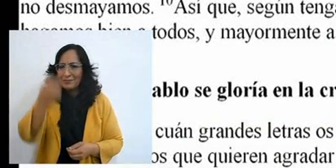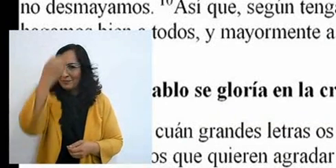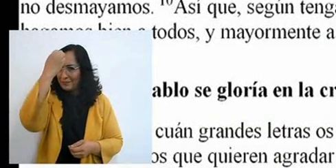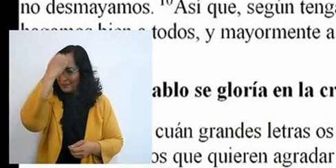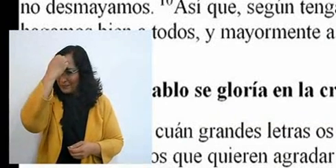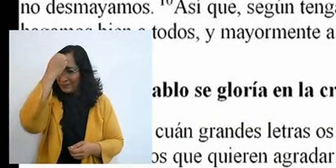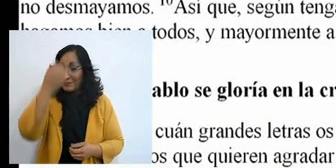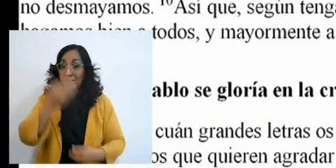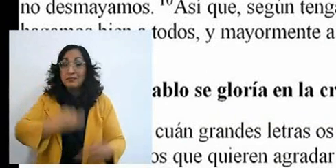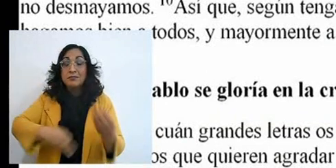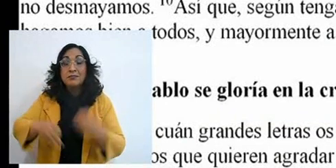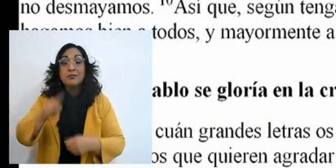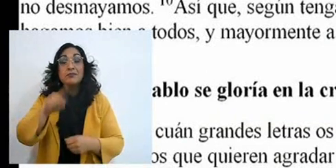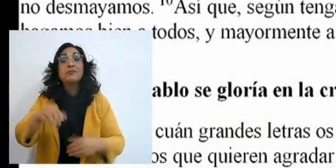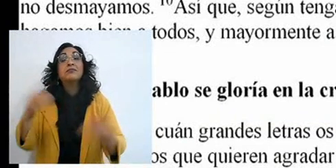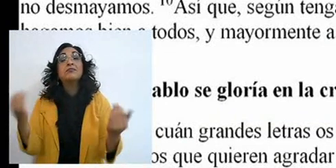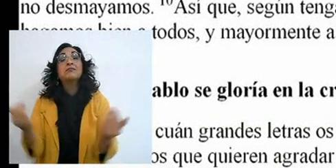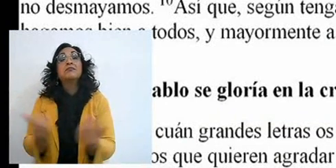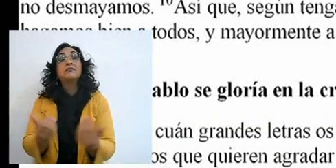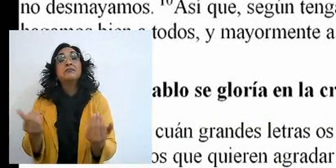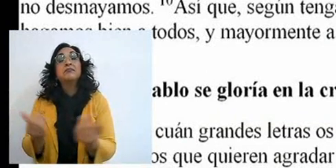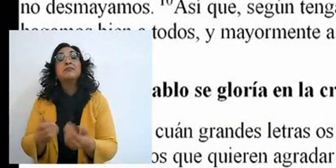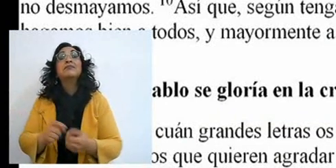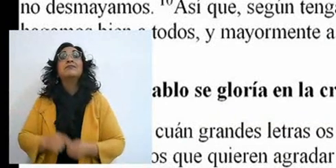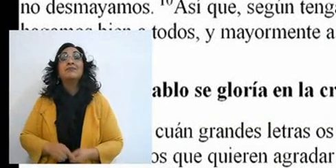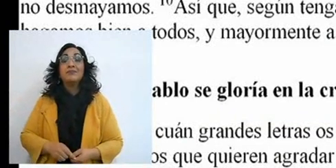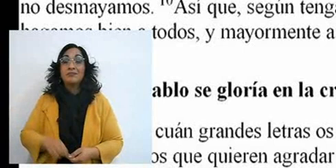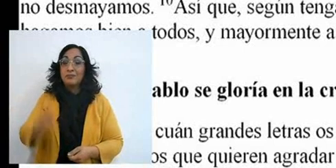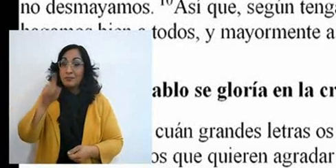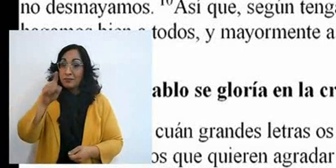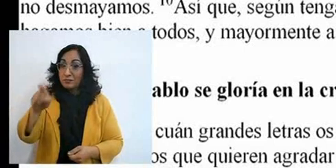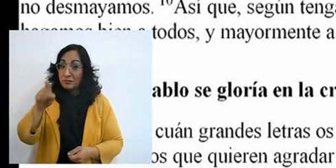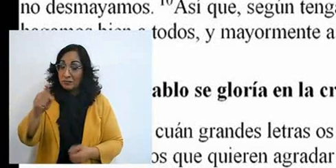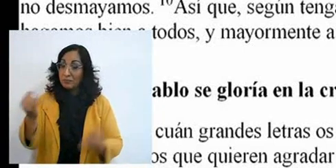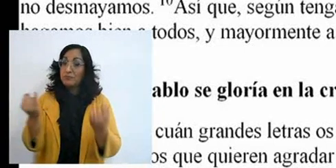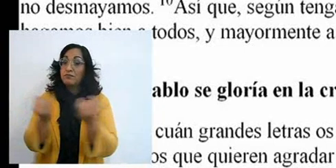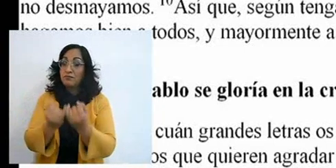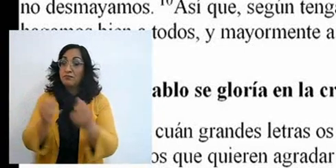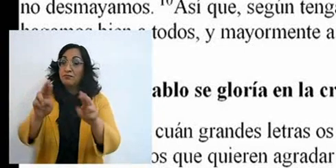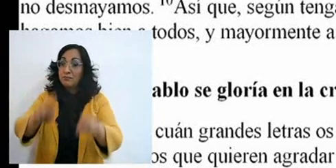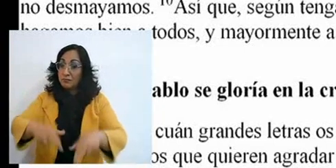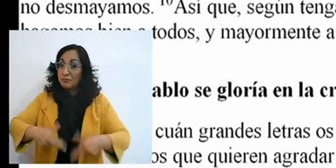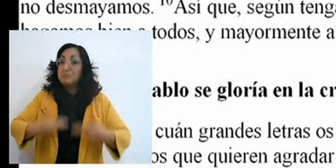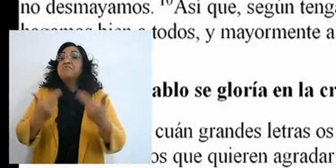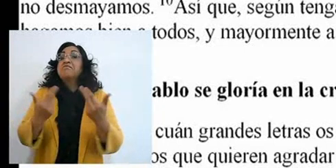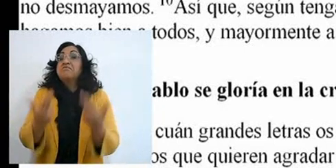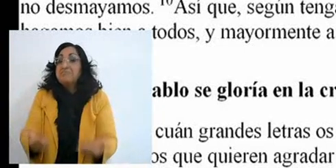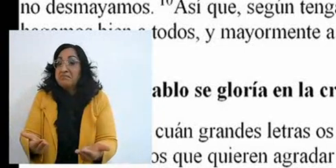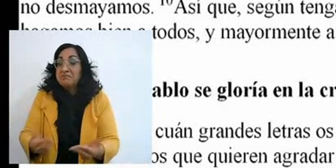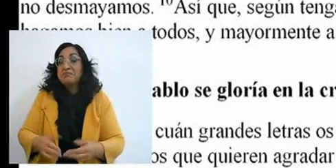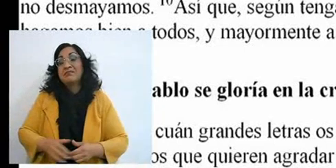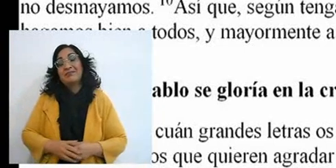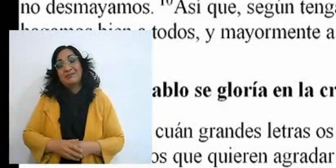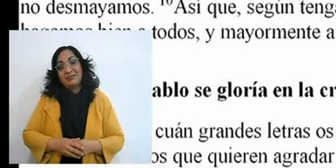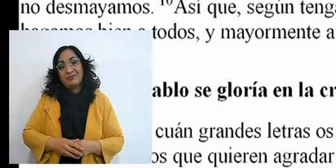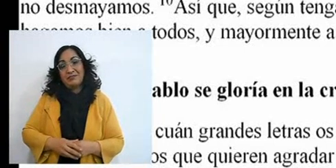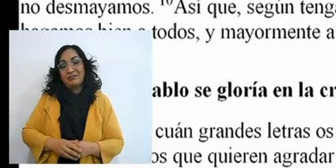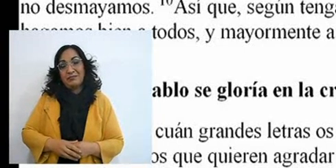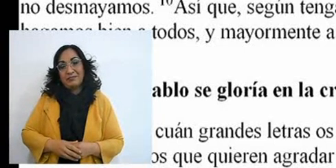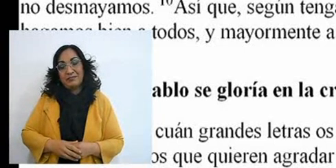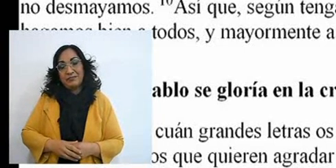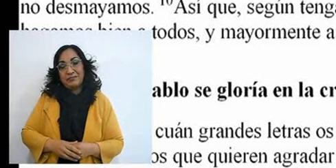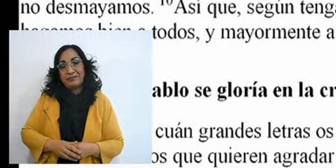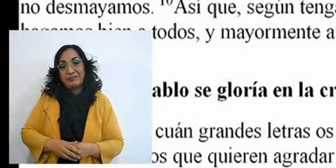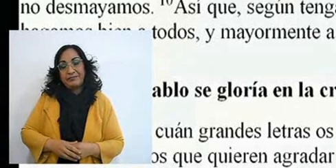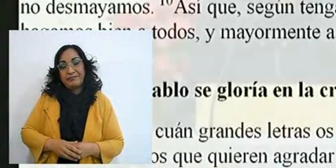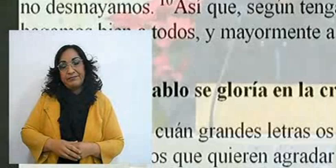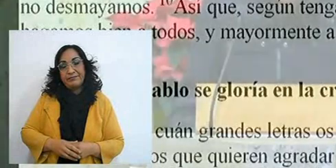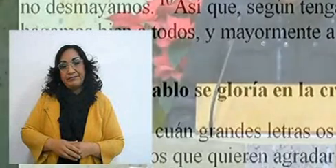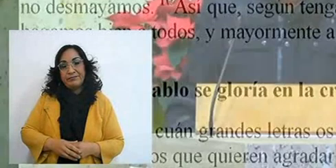for whatever man sows, that too he will reap."